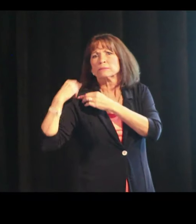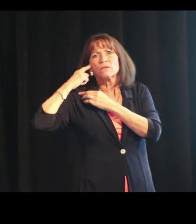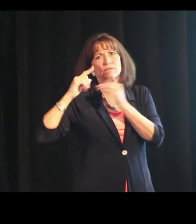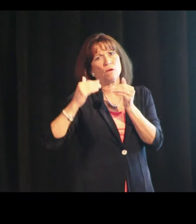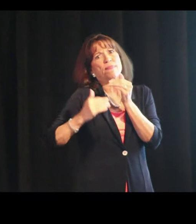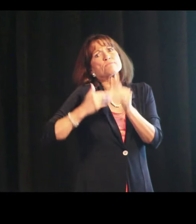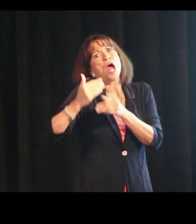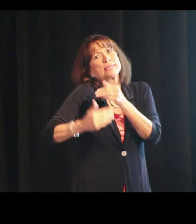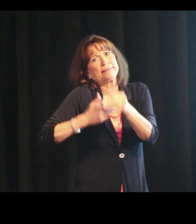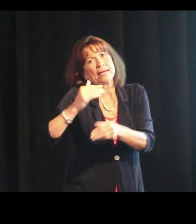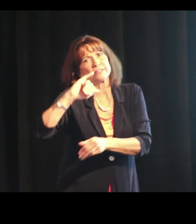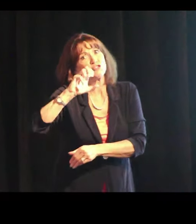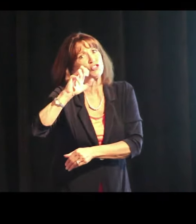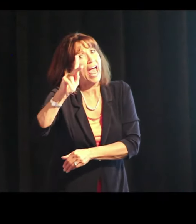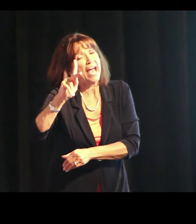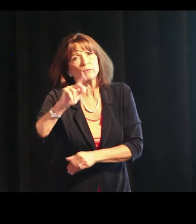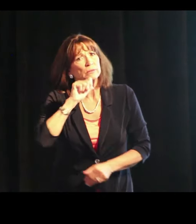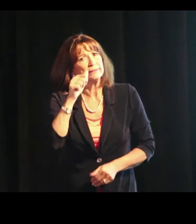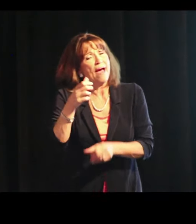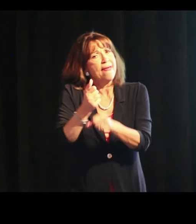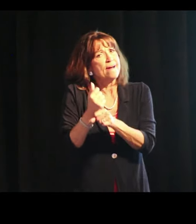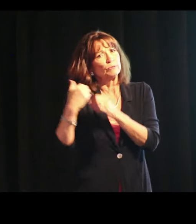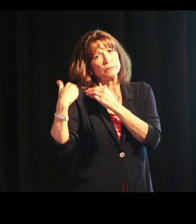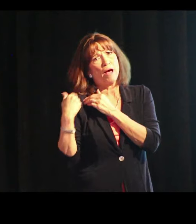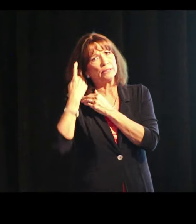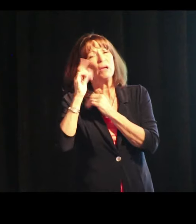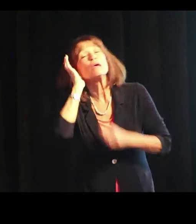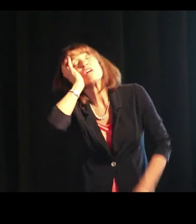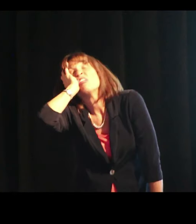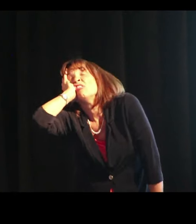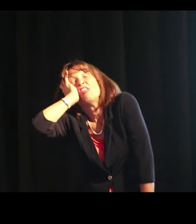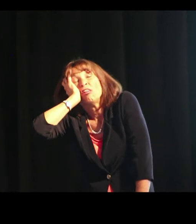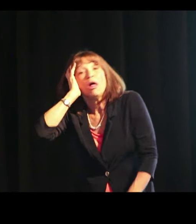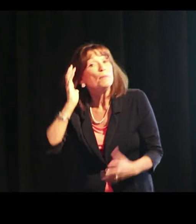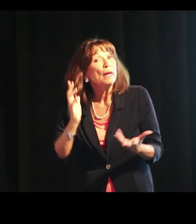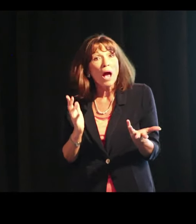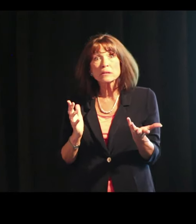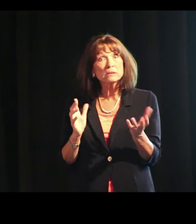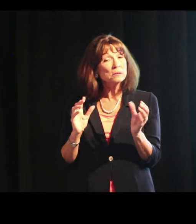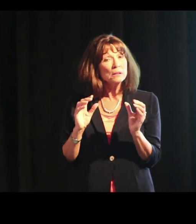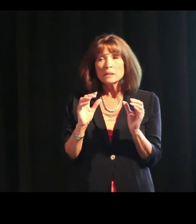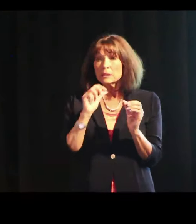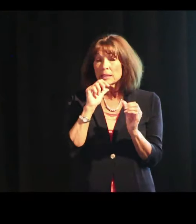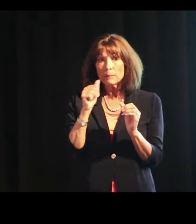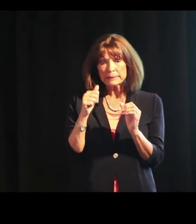And take responsibility for the process. That example I had of Jack,